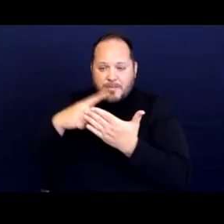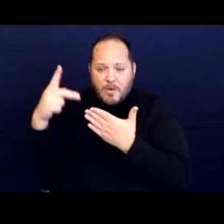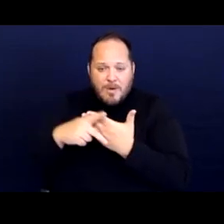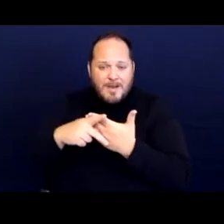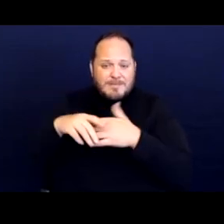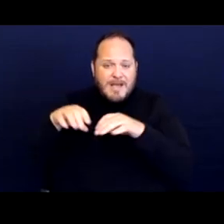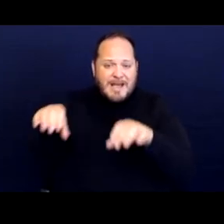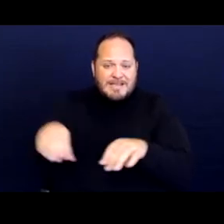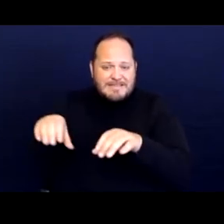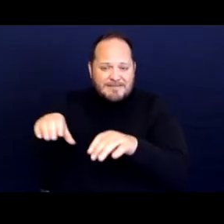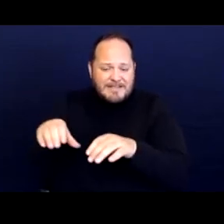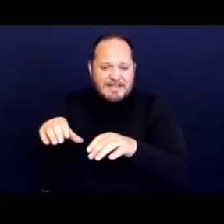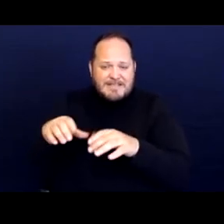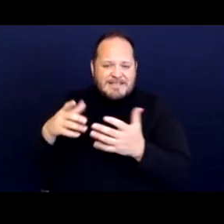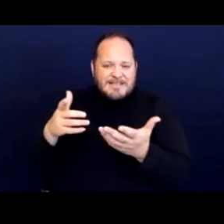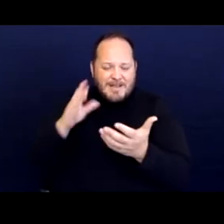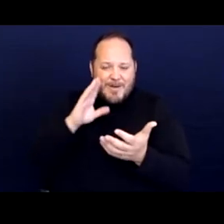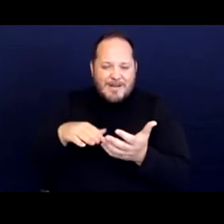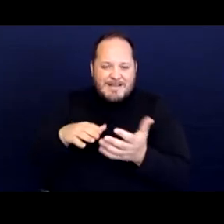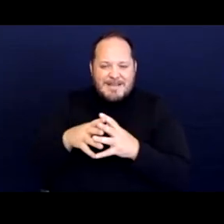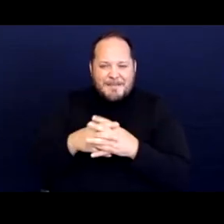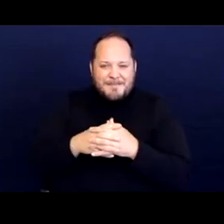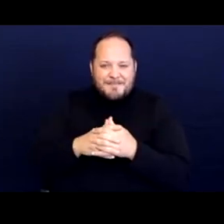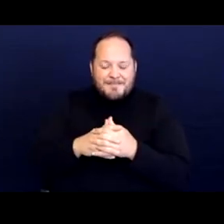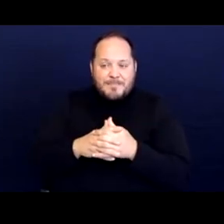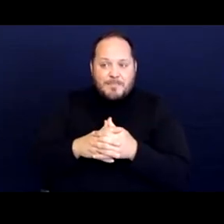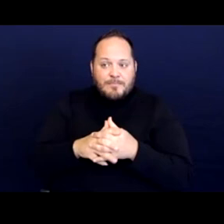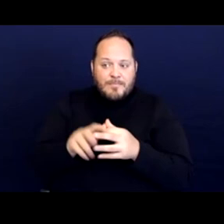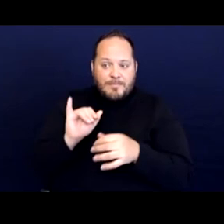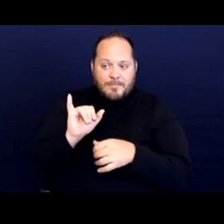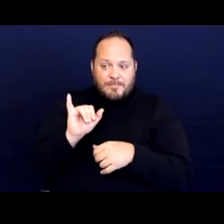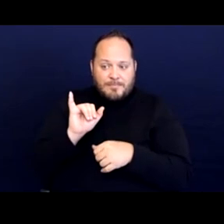you know if a jurisdiction is doing an activity